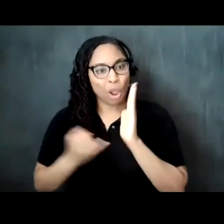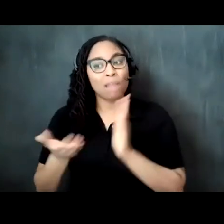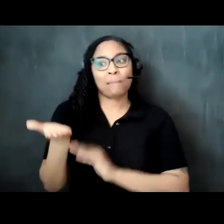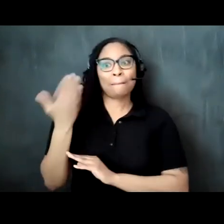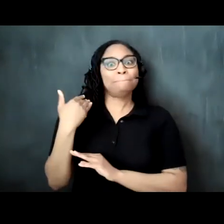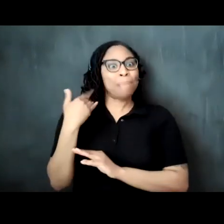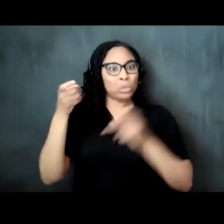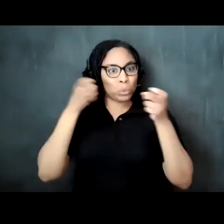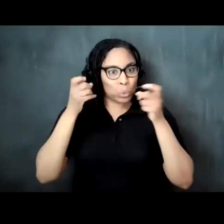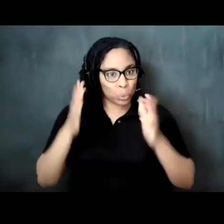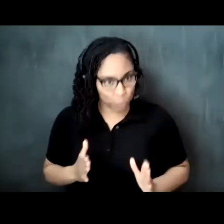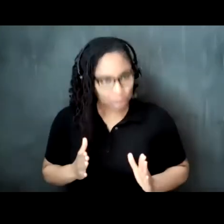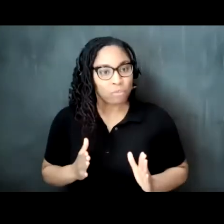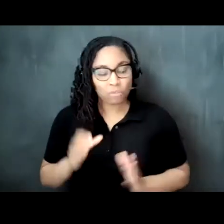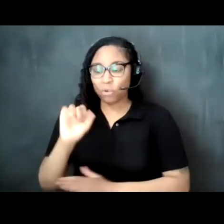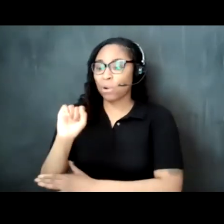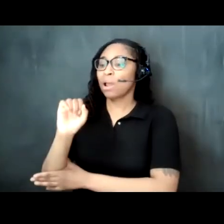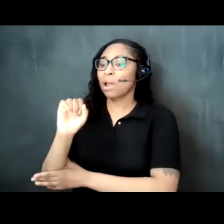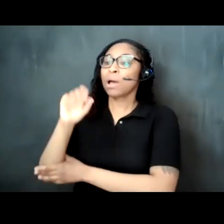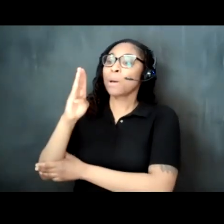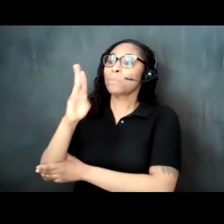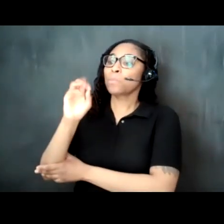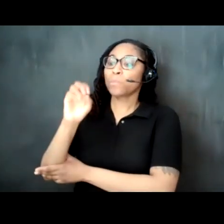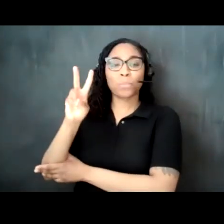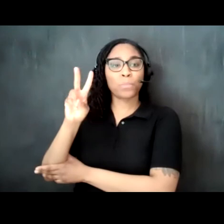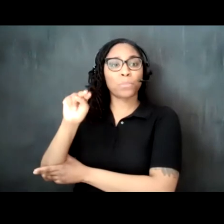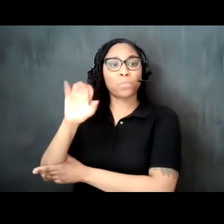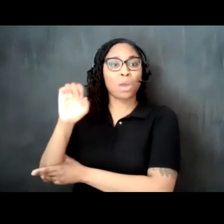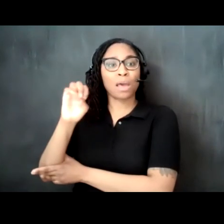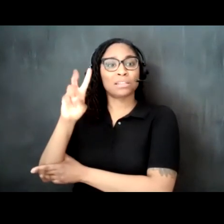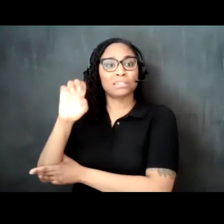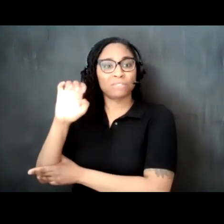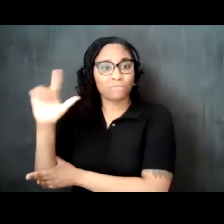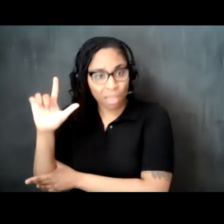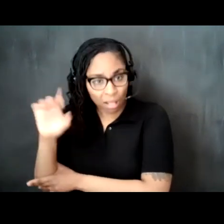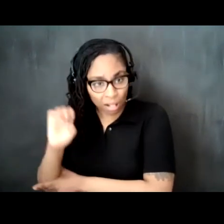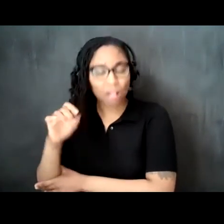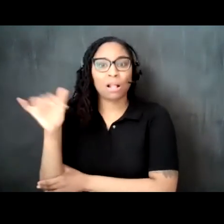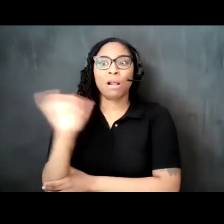space created by norman t and pho wilson in partnership with the brownsville community